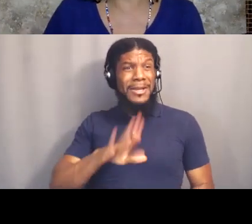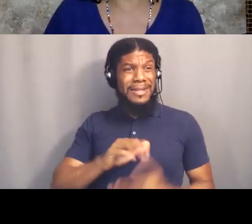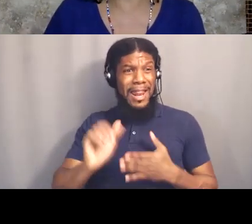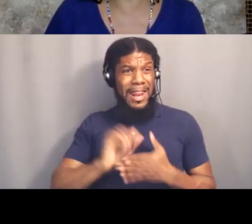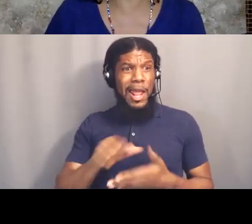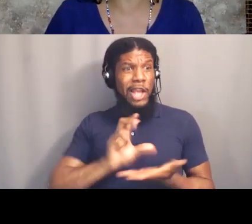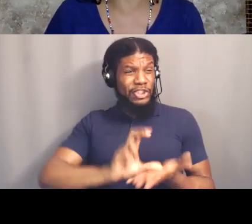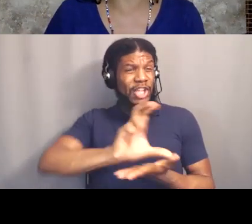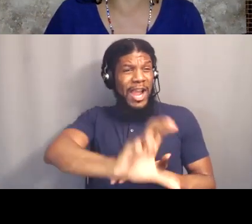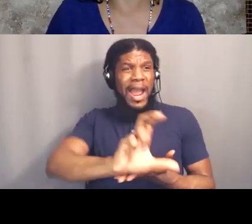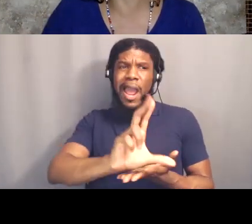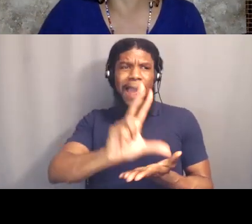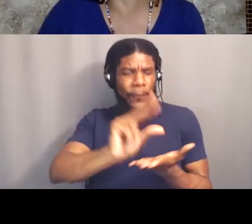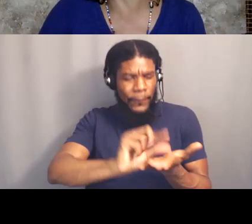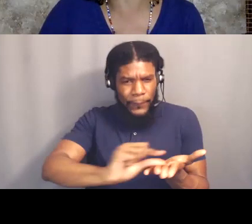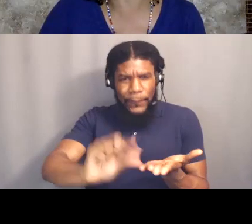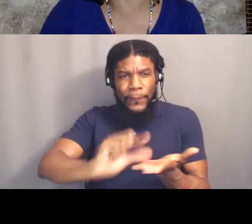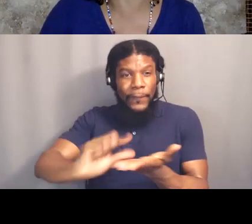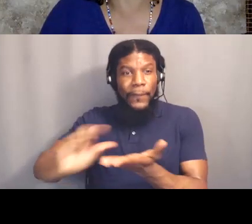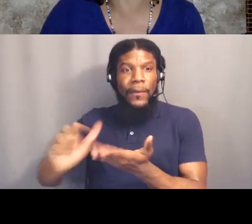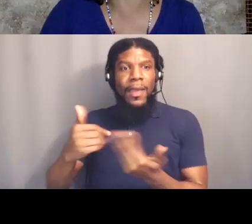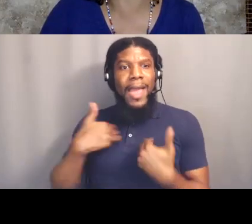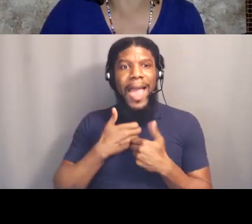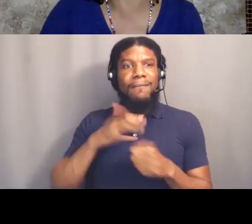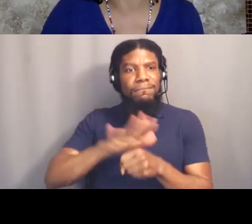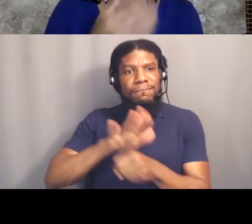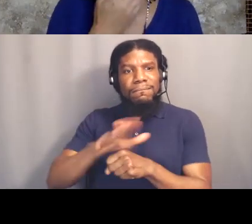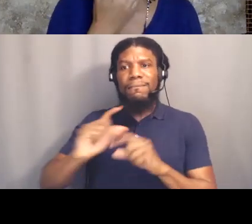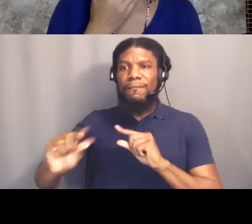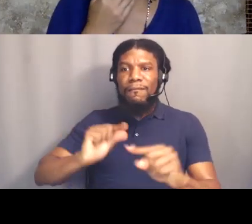and that requires a re-imagining of public safety.